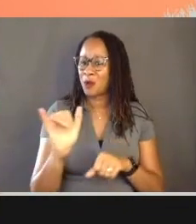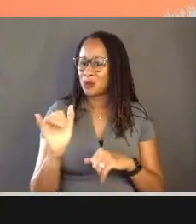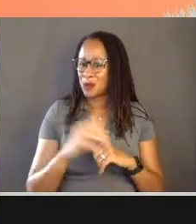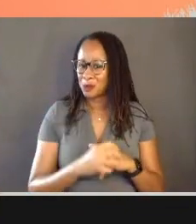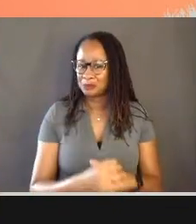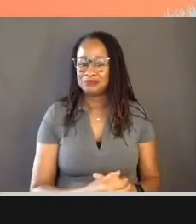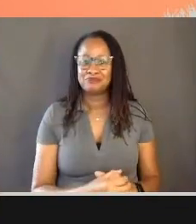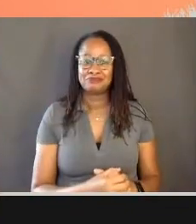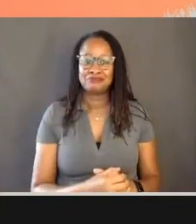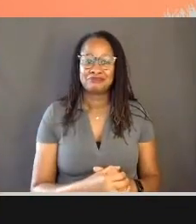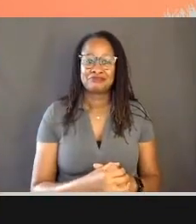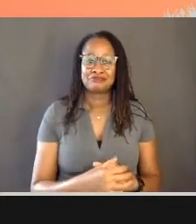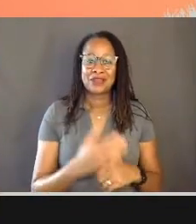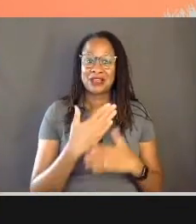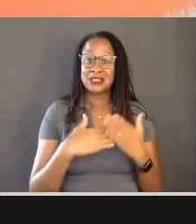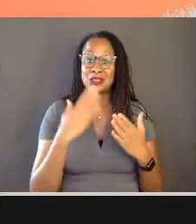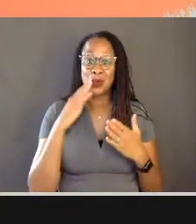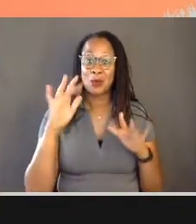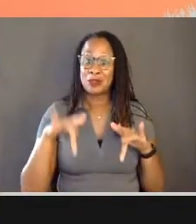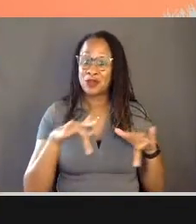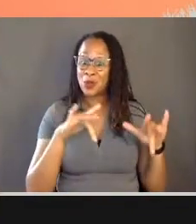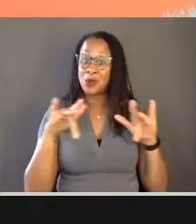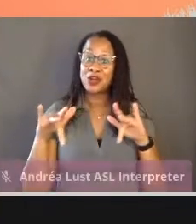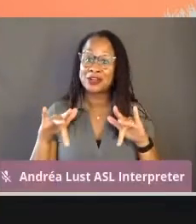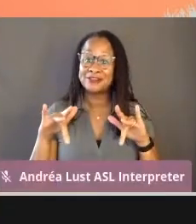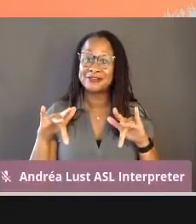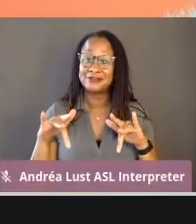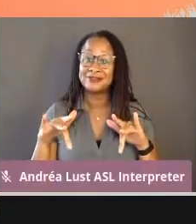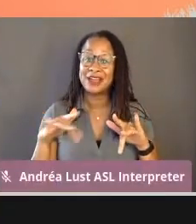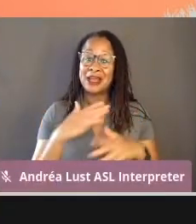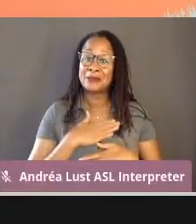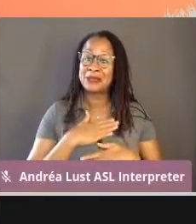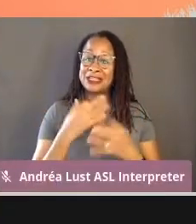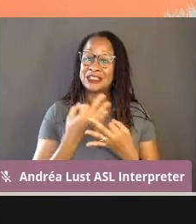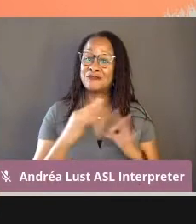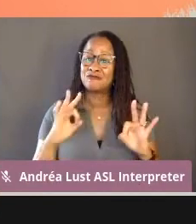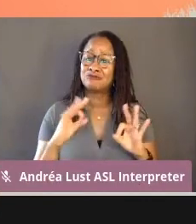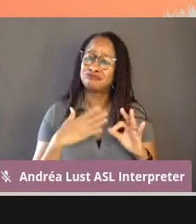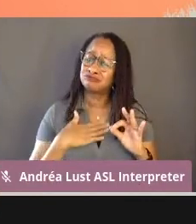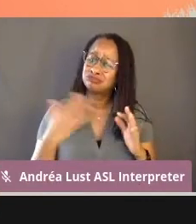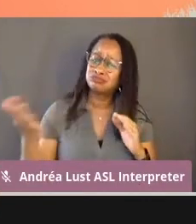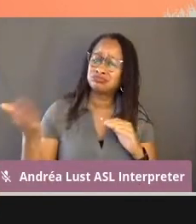So the session will be recorded and please feel free to send us questions.